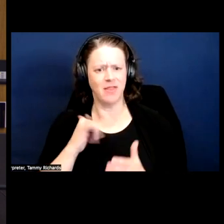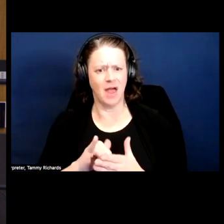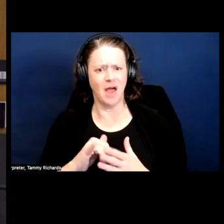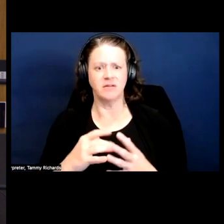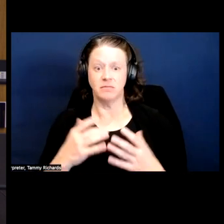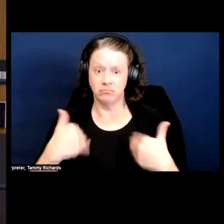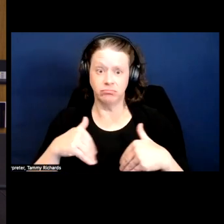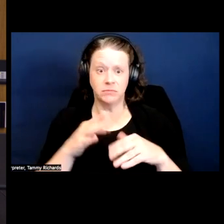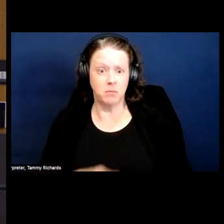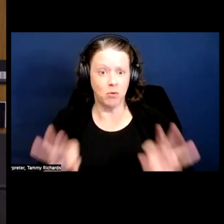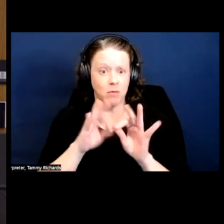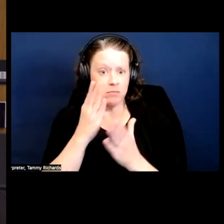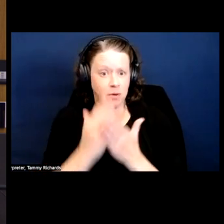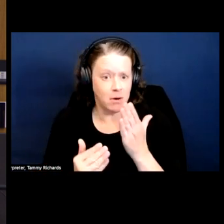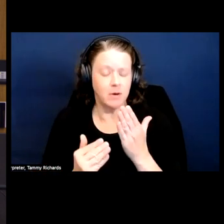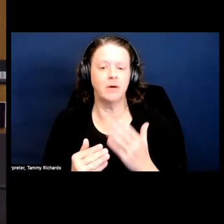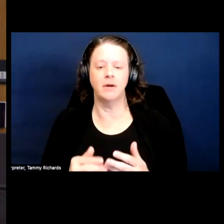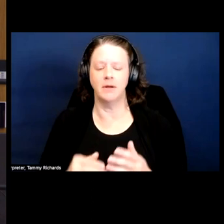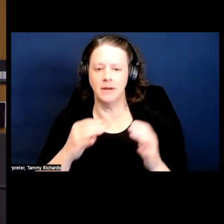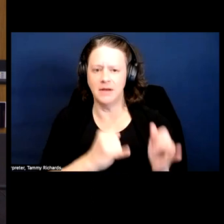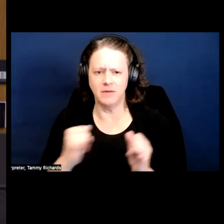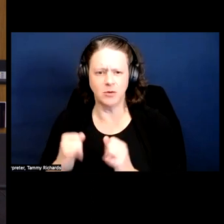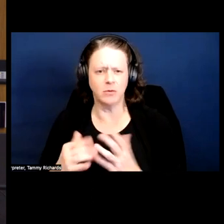of it and educating.